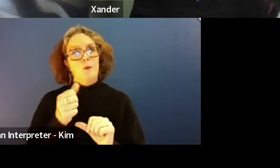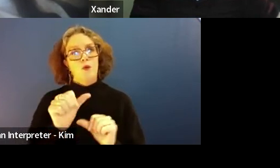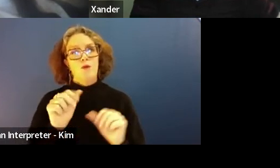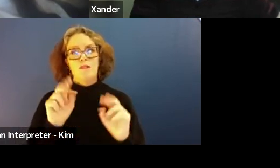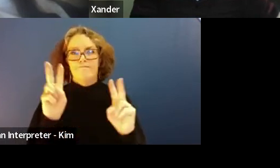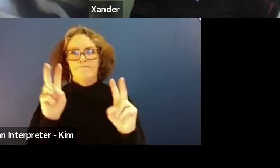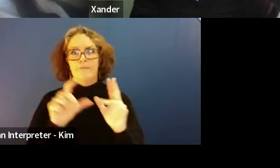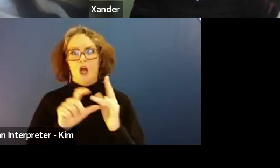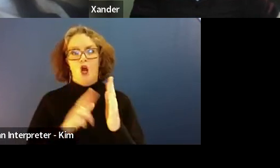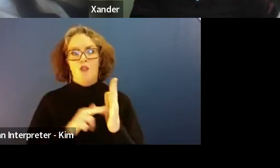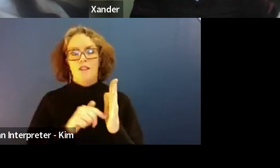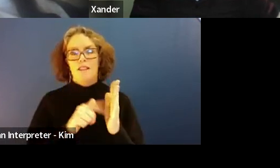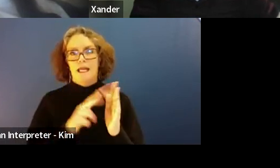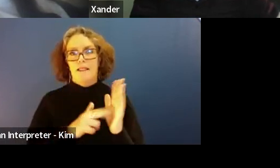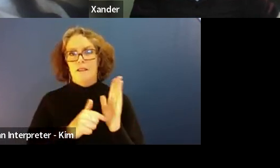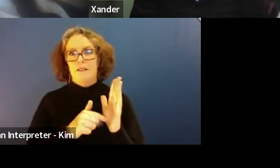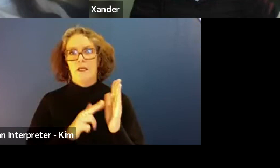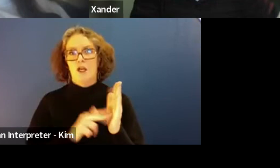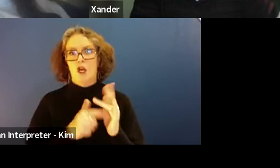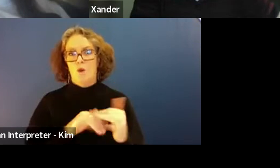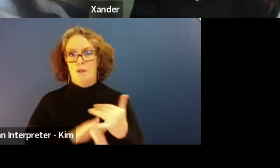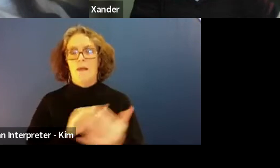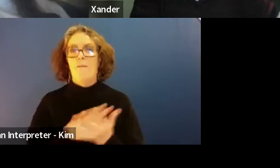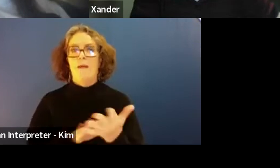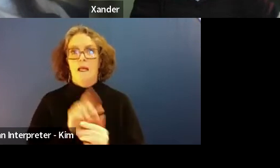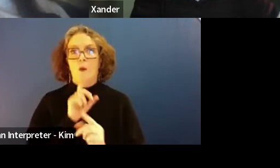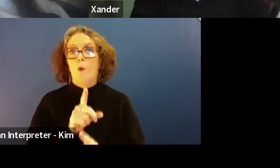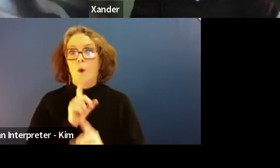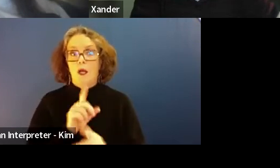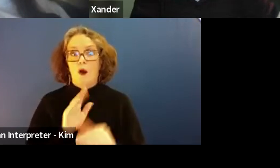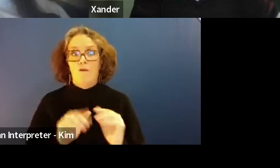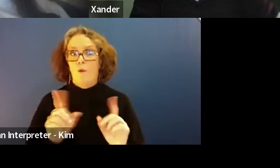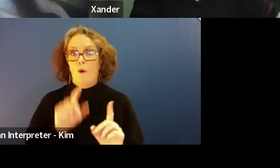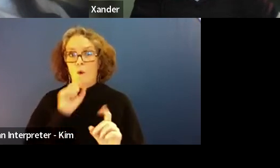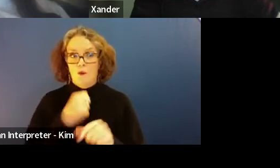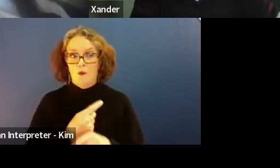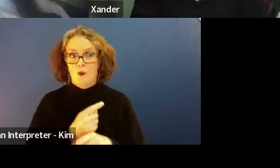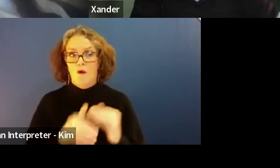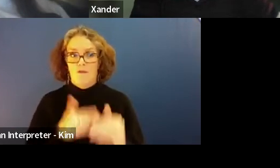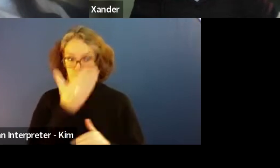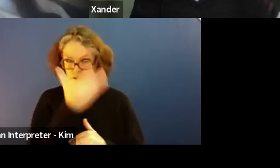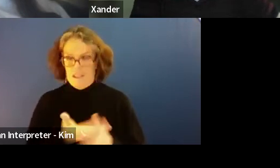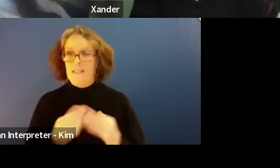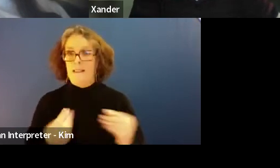We will warn you, what we're about to talk about is, for example, able ism or discrimination.